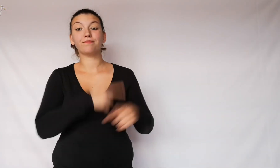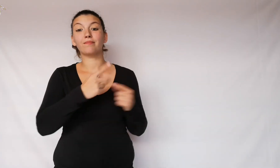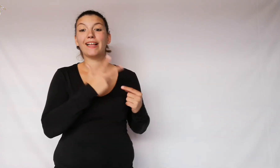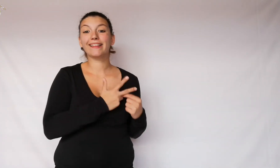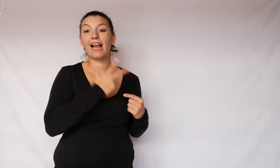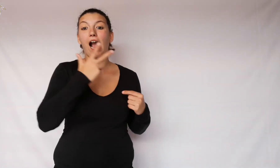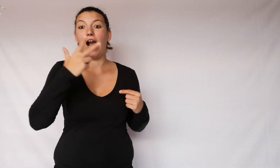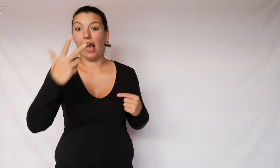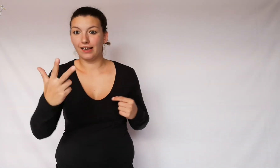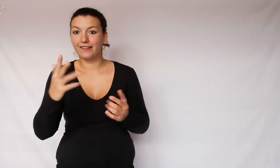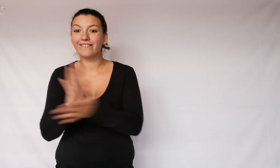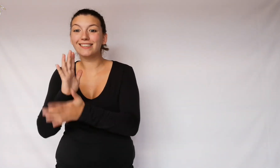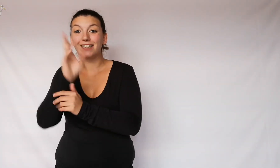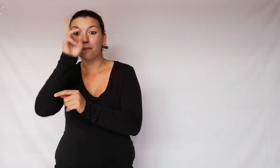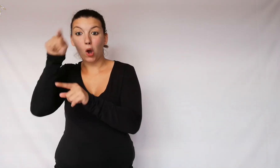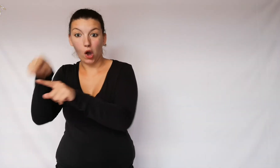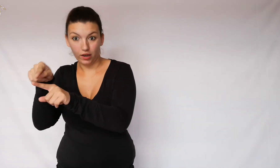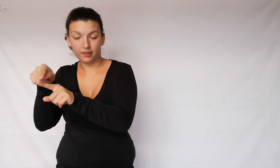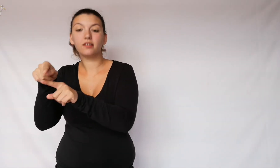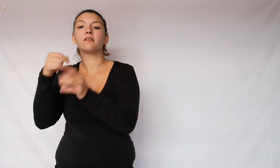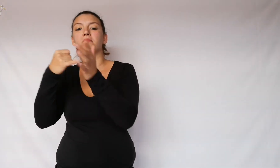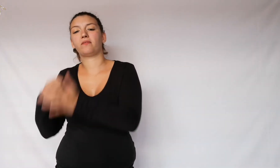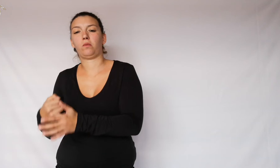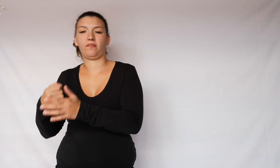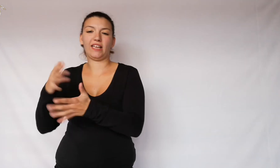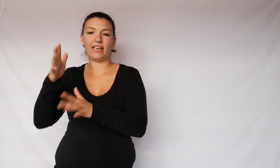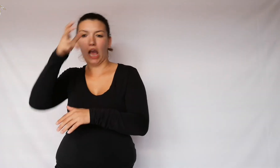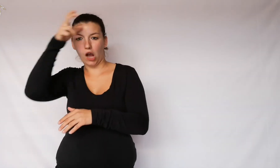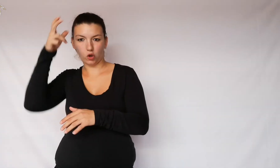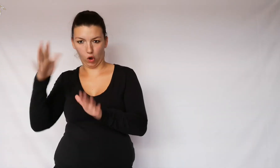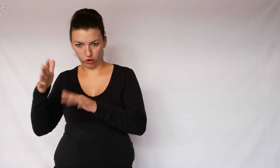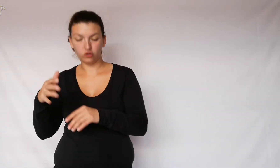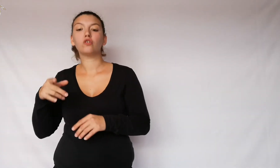After three years at the feast of the dead, towards the end of August,